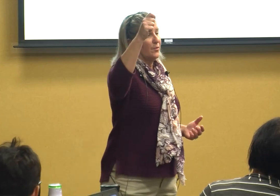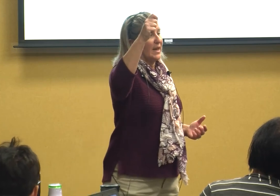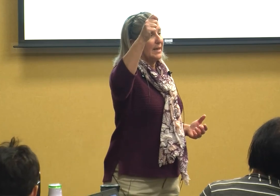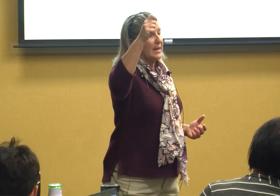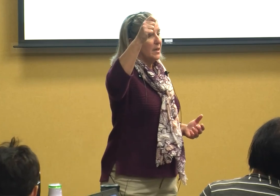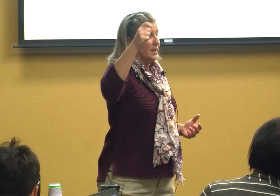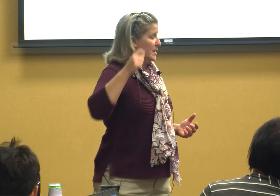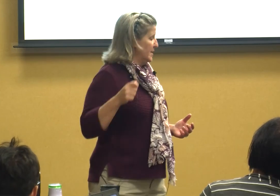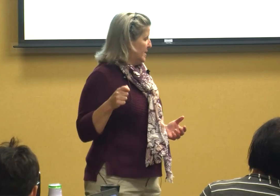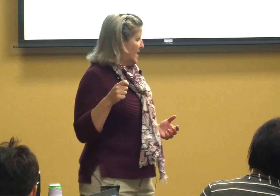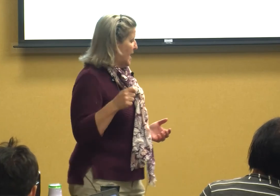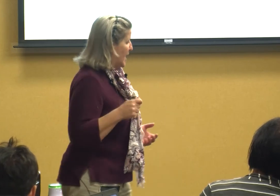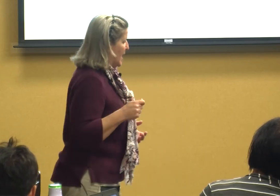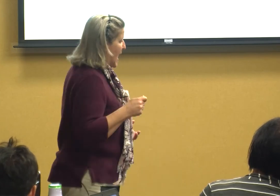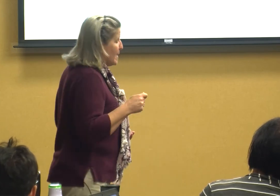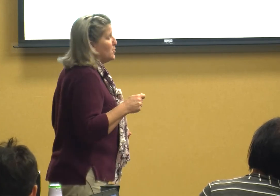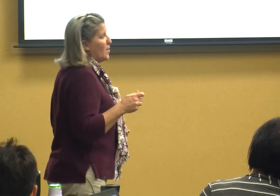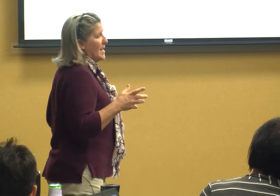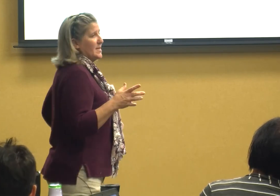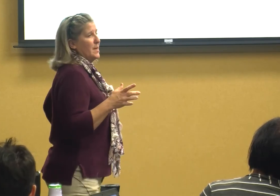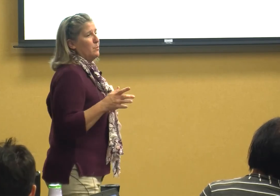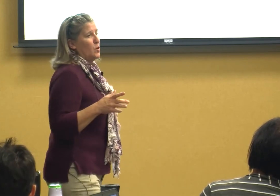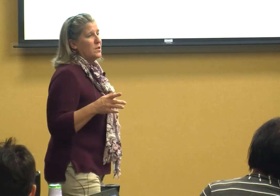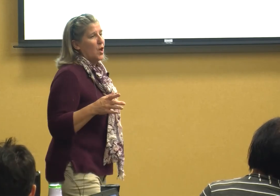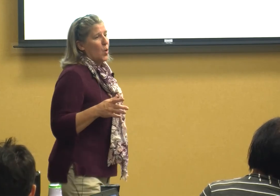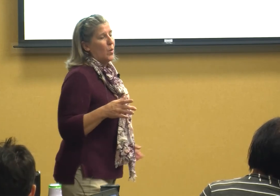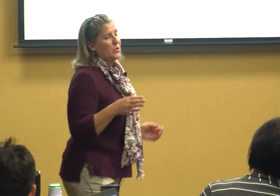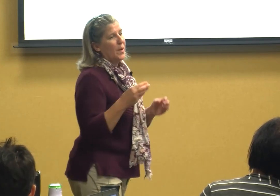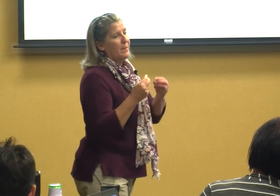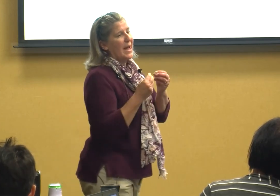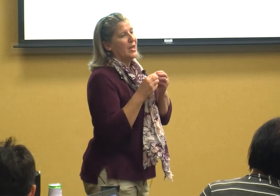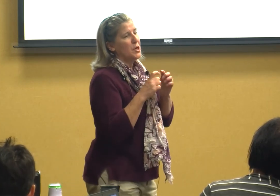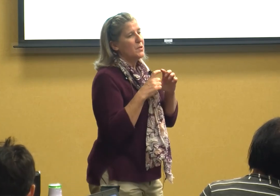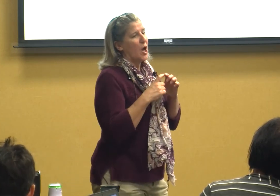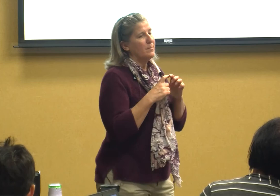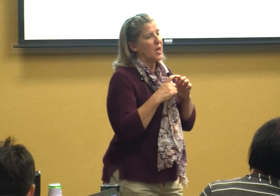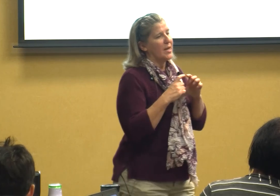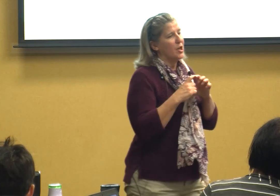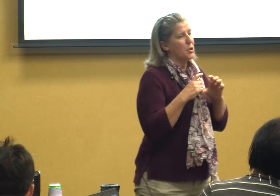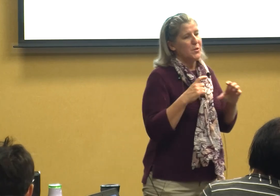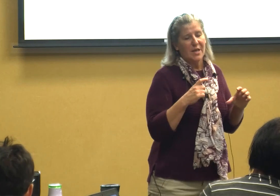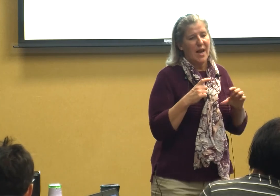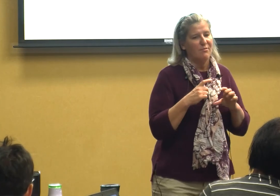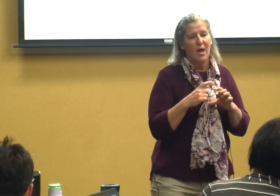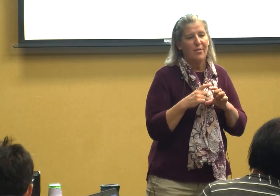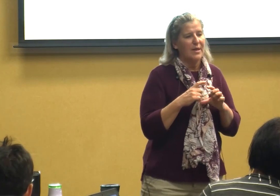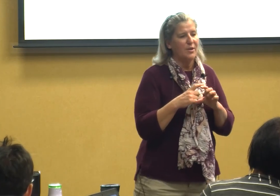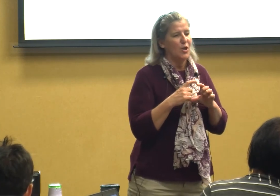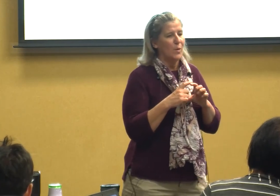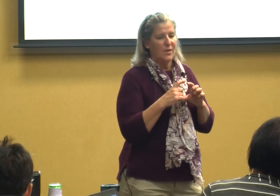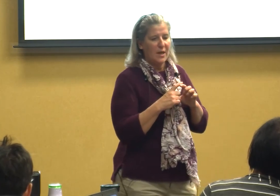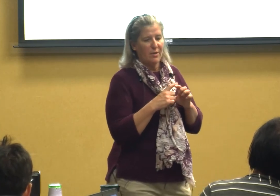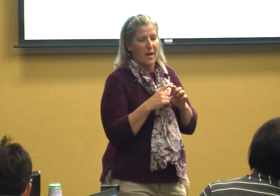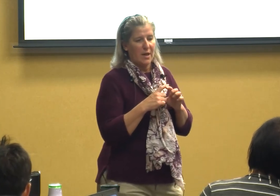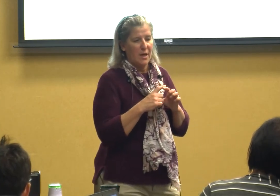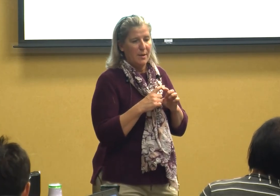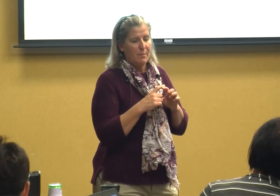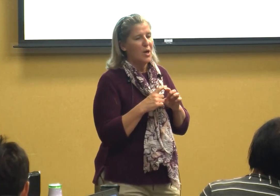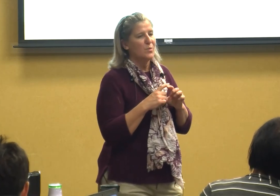feeding abstract symbols which we may use object cues that have nothing to do with anything because